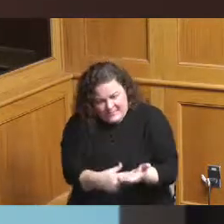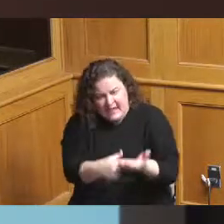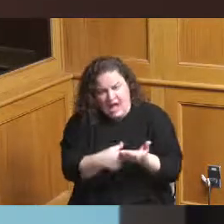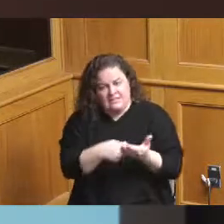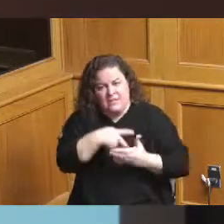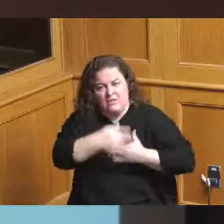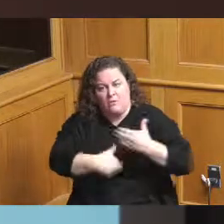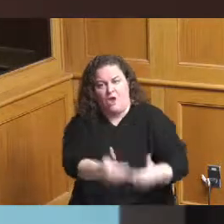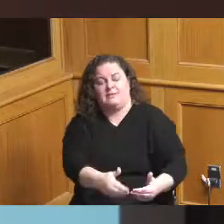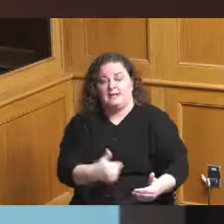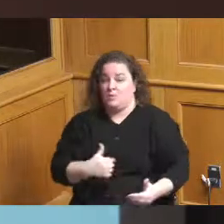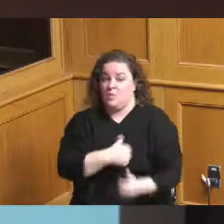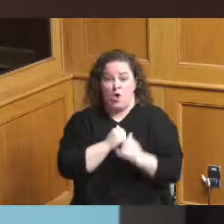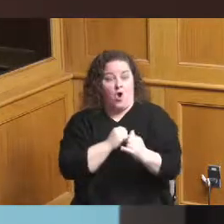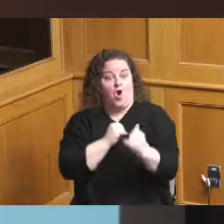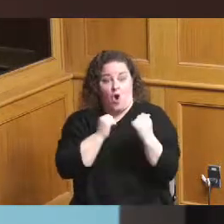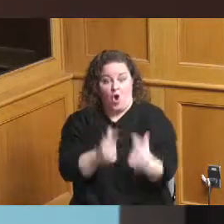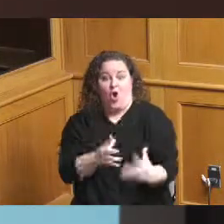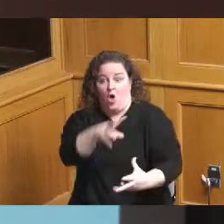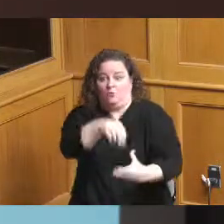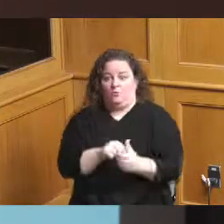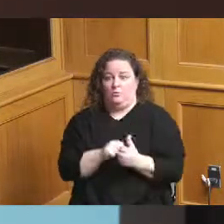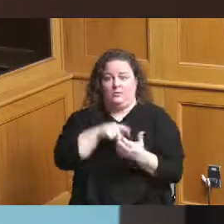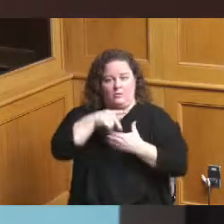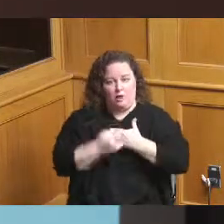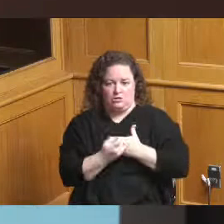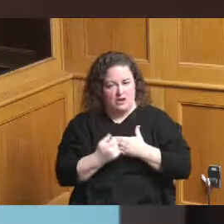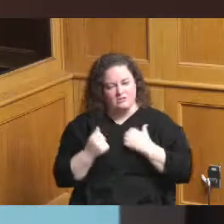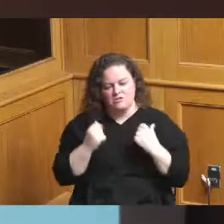so that we're all on the same page when we do have a project we know where we're moving forward